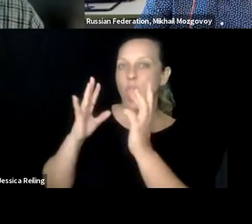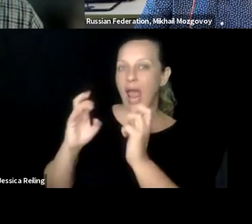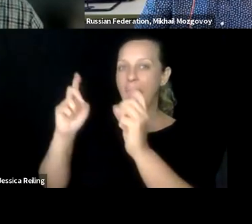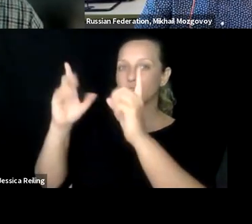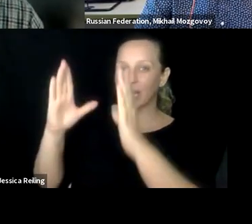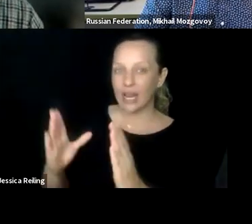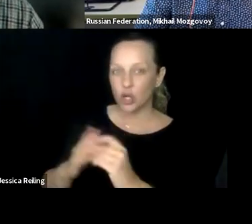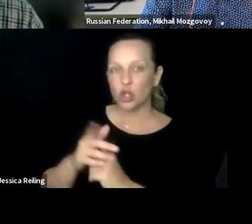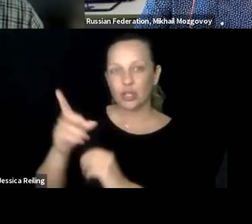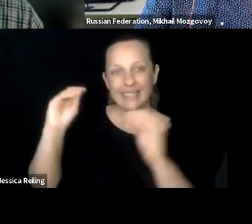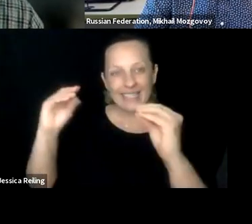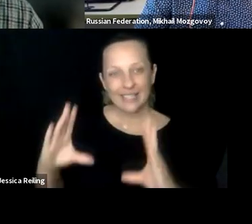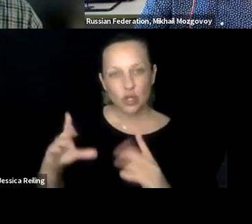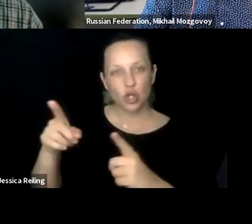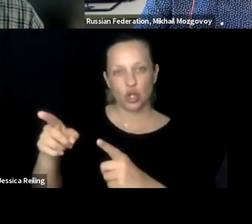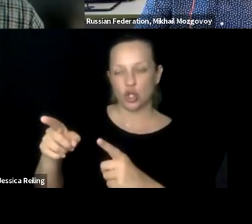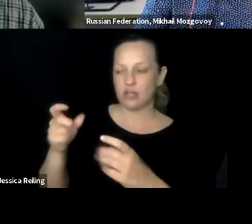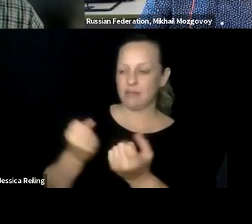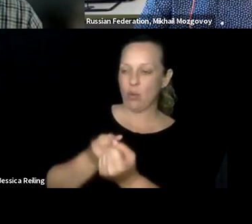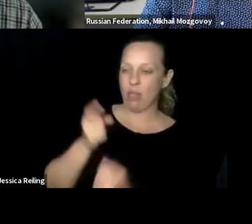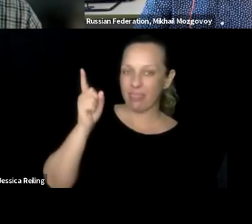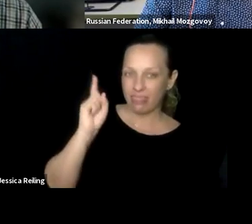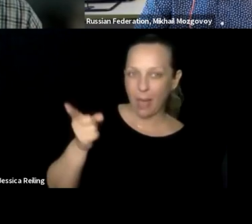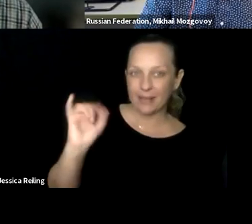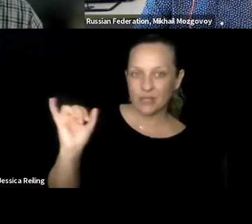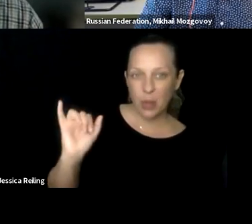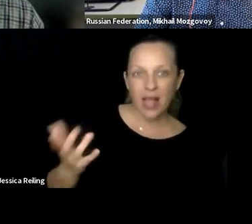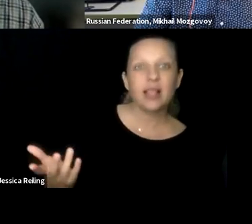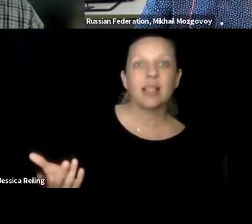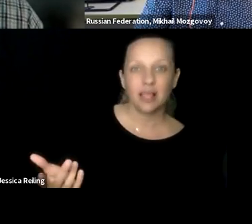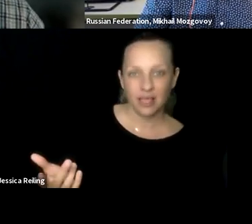Is there also a focus seen in terms of